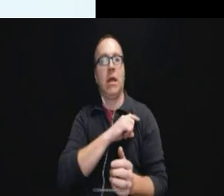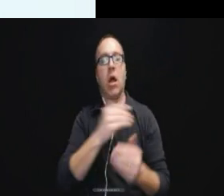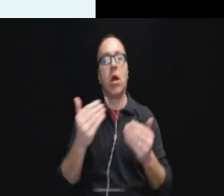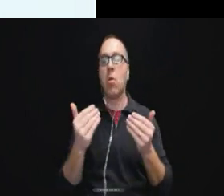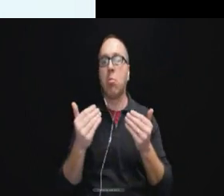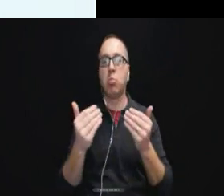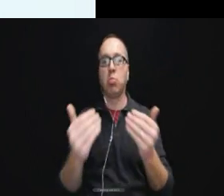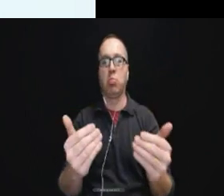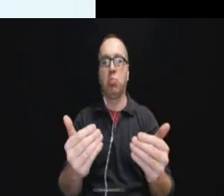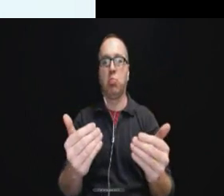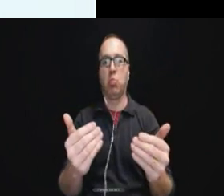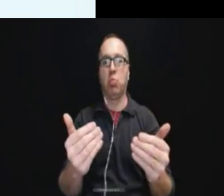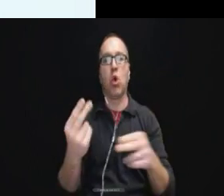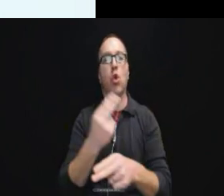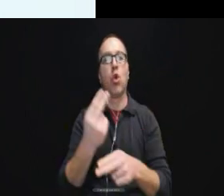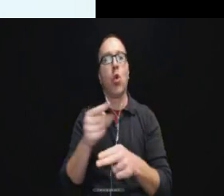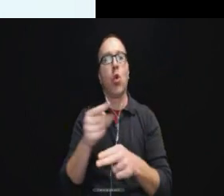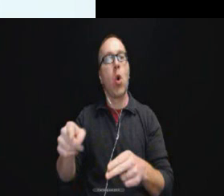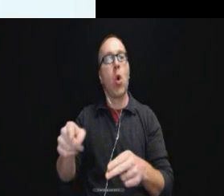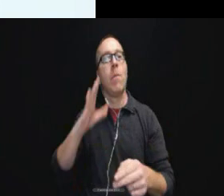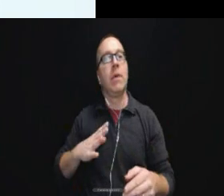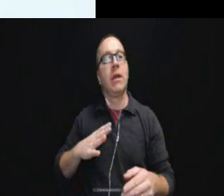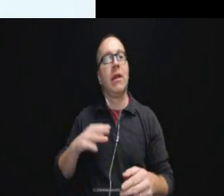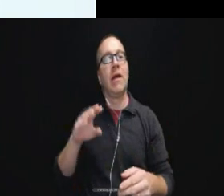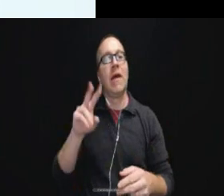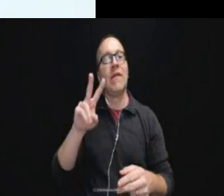they used this woman as an interpreter.